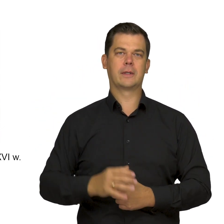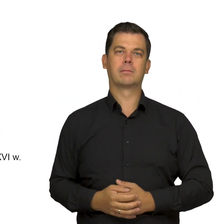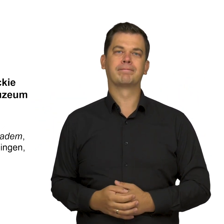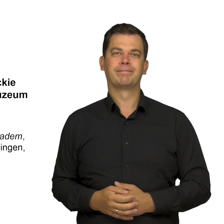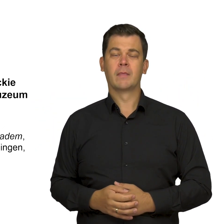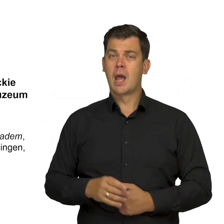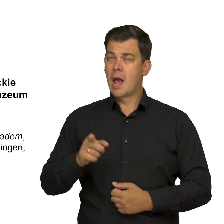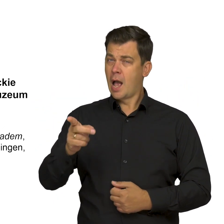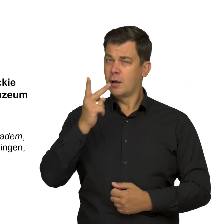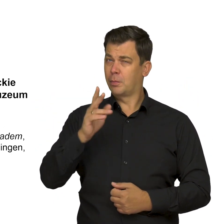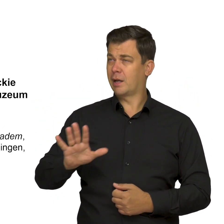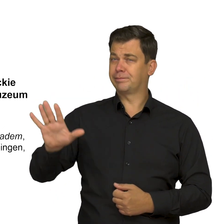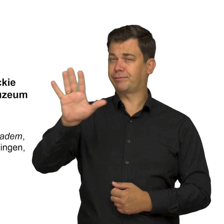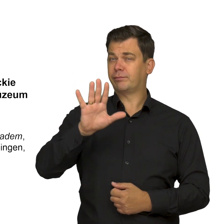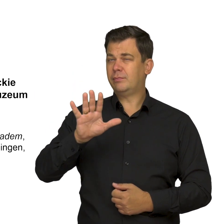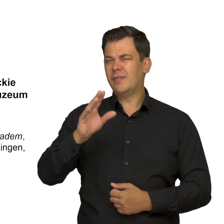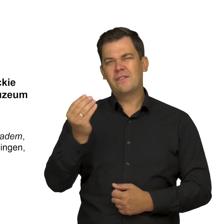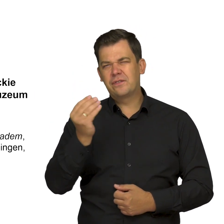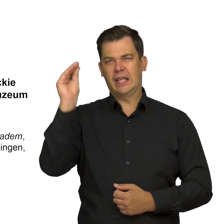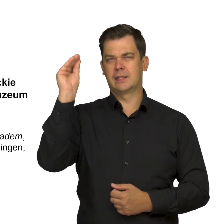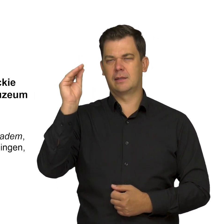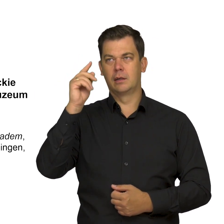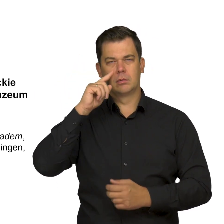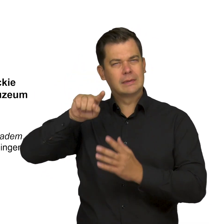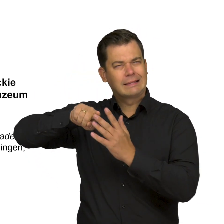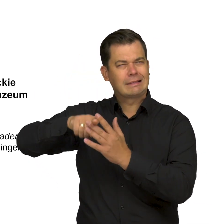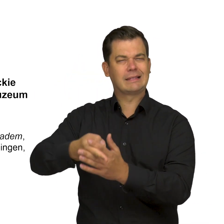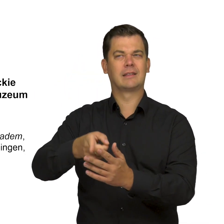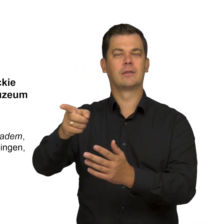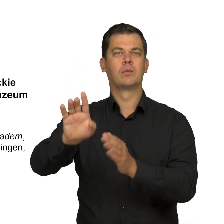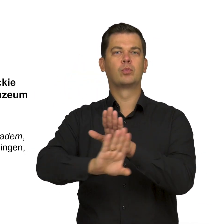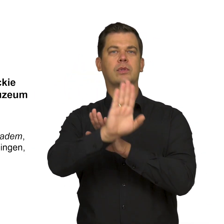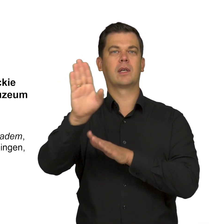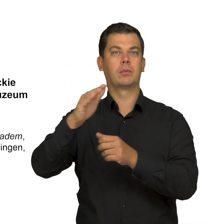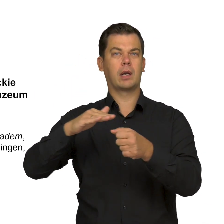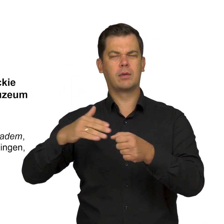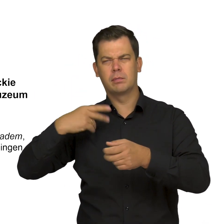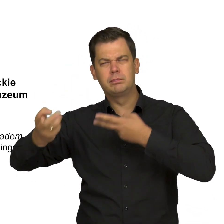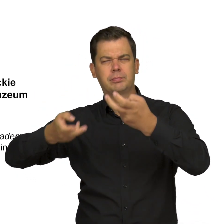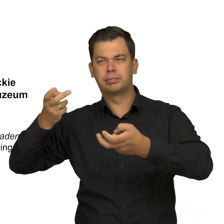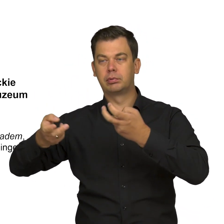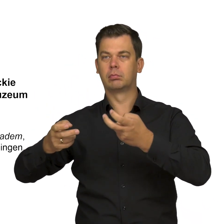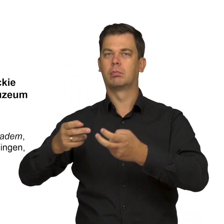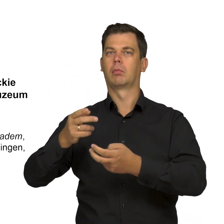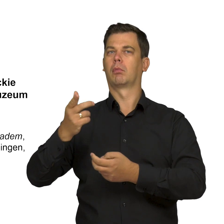Looking deeper into the collection of the National Museum in Warsaw,